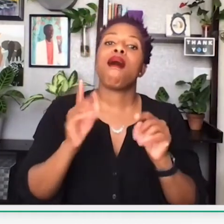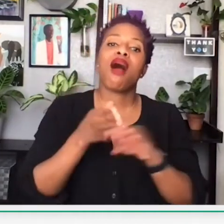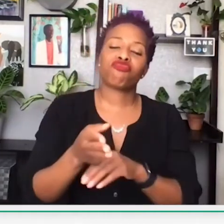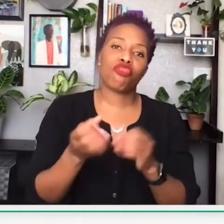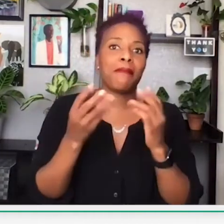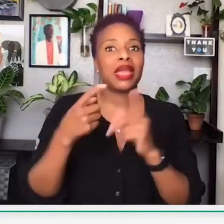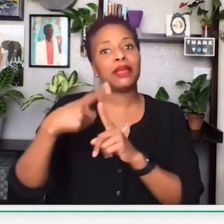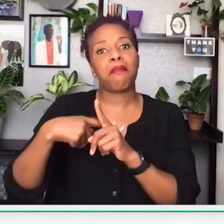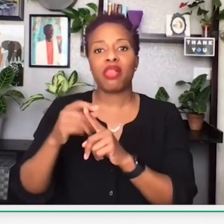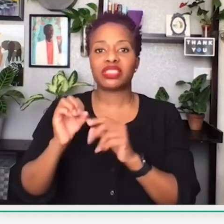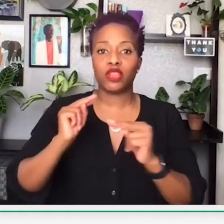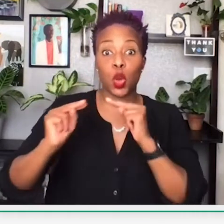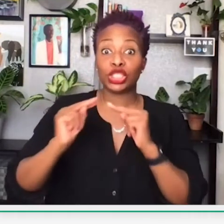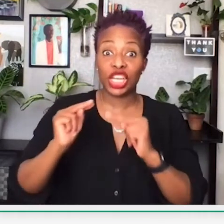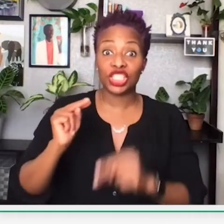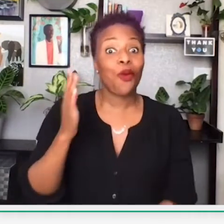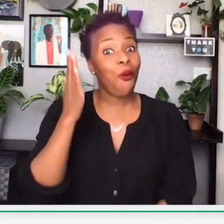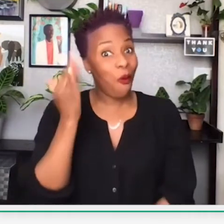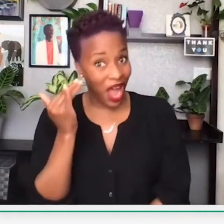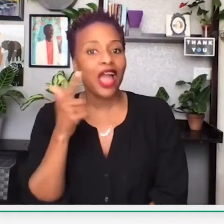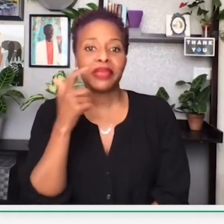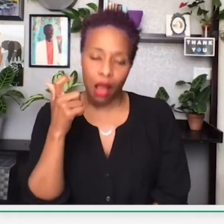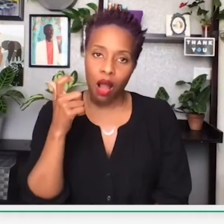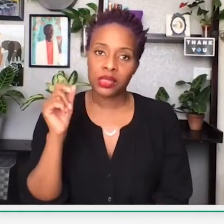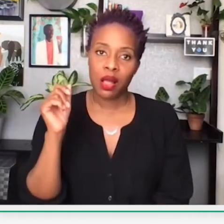And this happened for 381 days. And then eventually